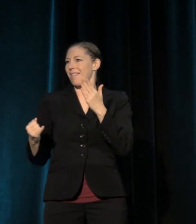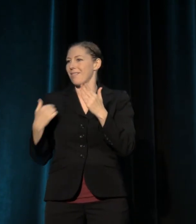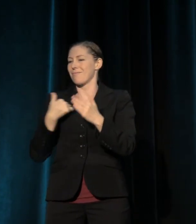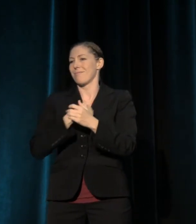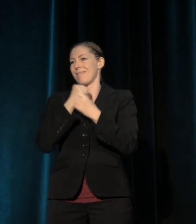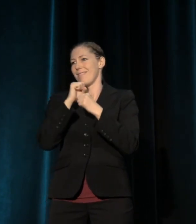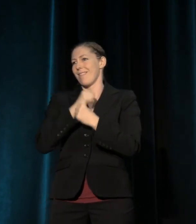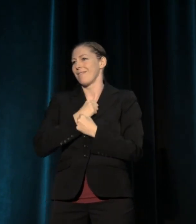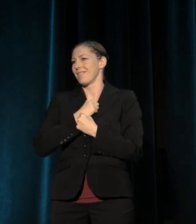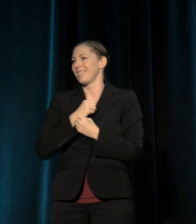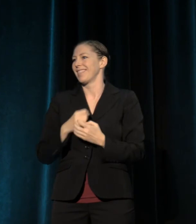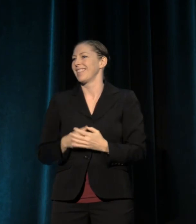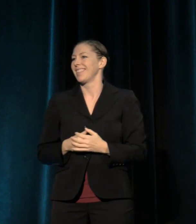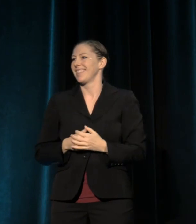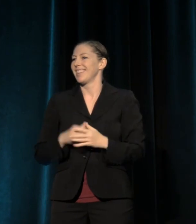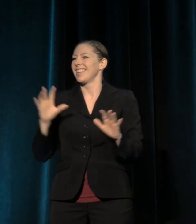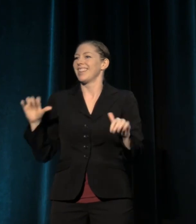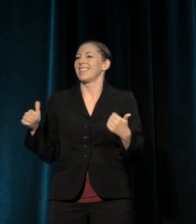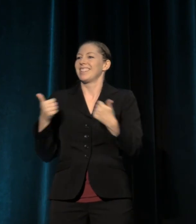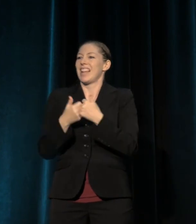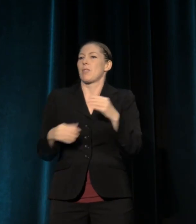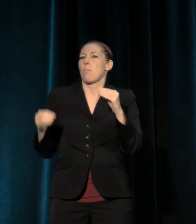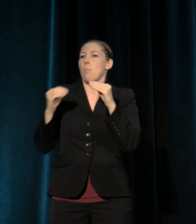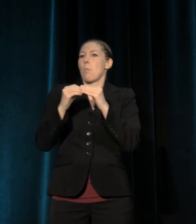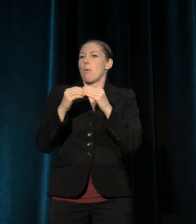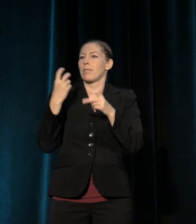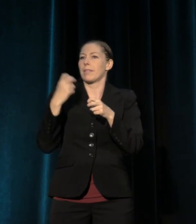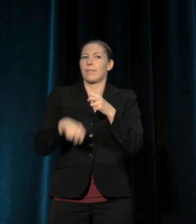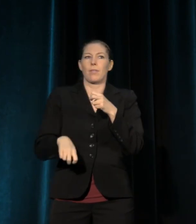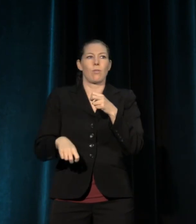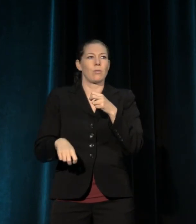These challenges are made more difficult at a time